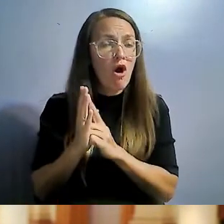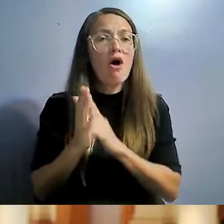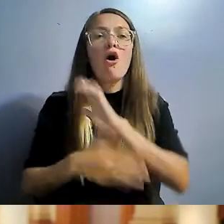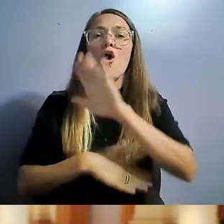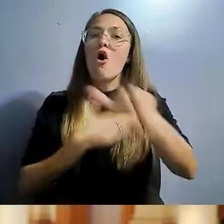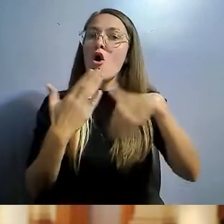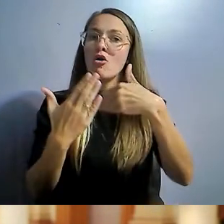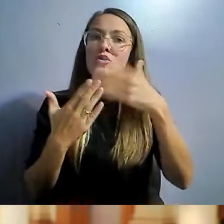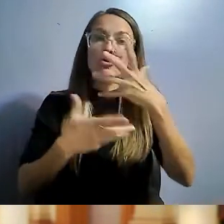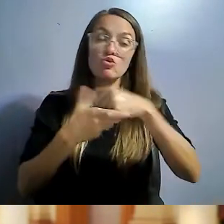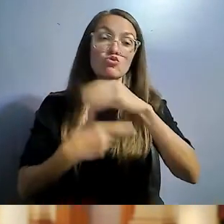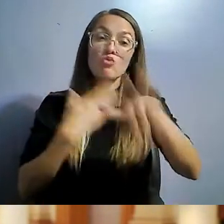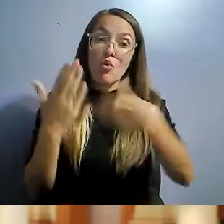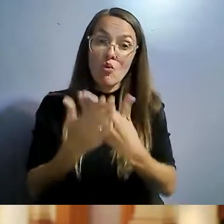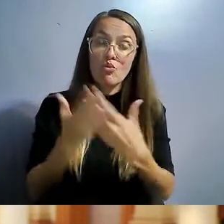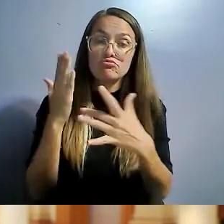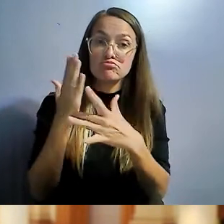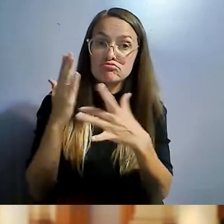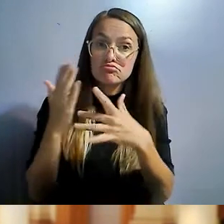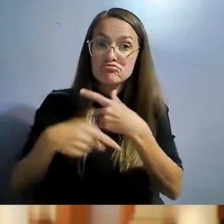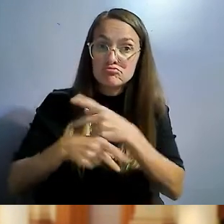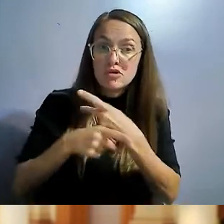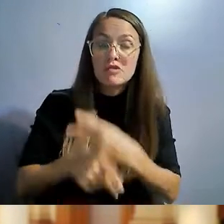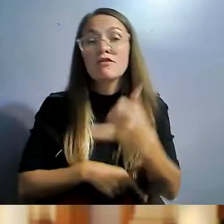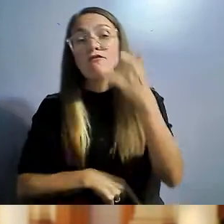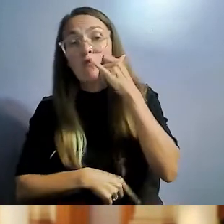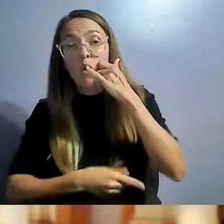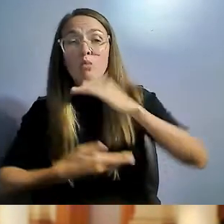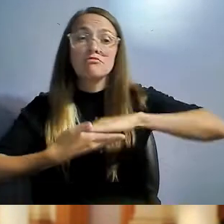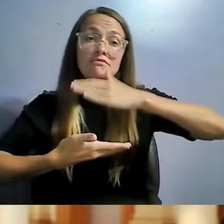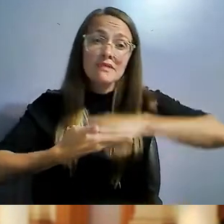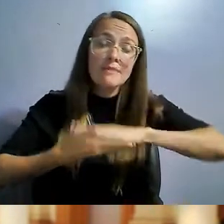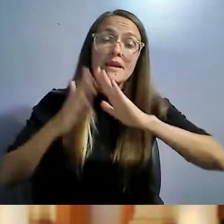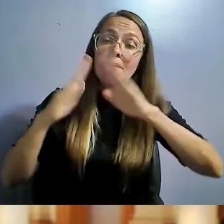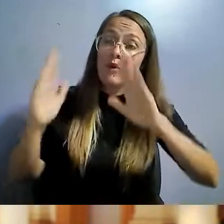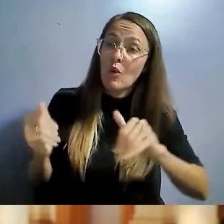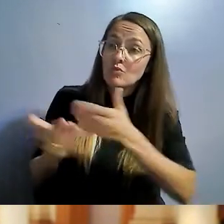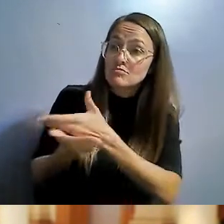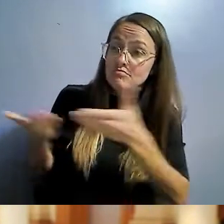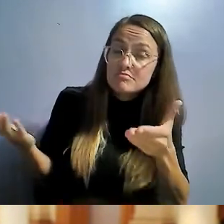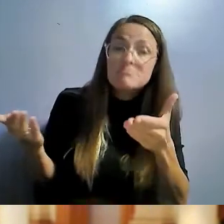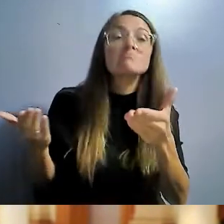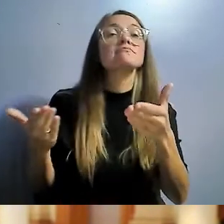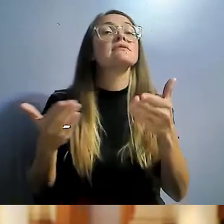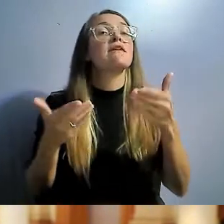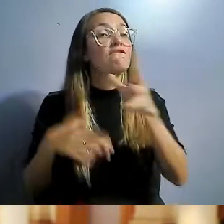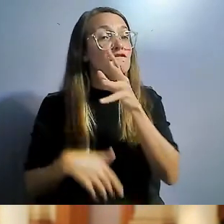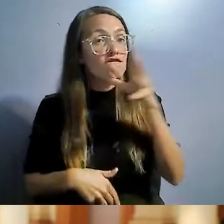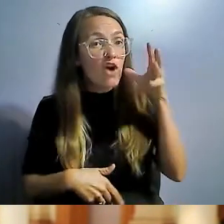Everything from phones, laptops, household appliances, farm equipment, and electric wheelchairs.